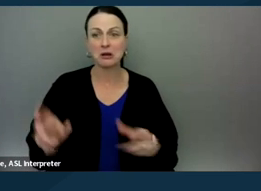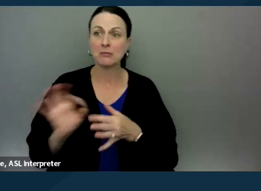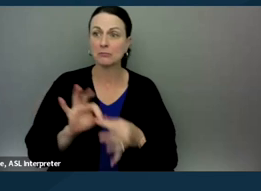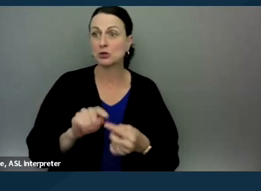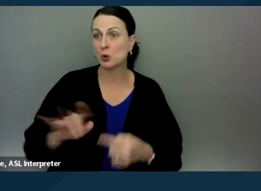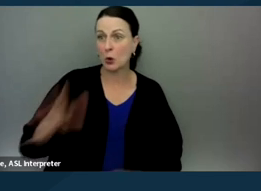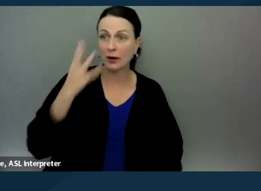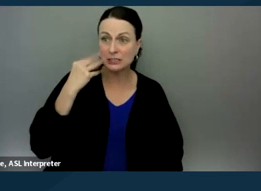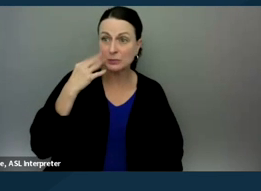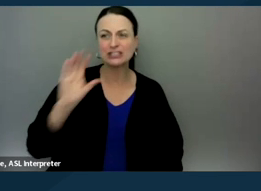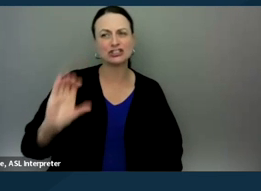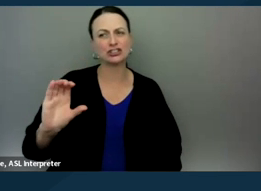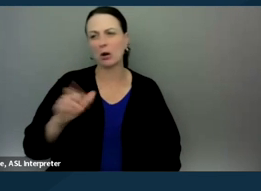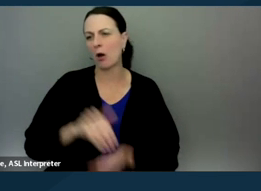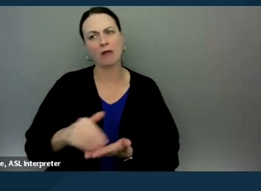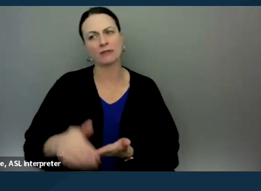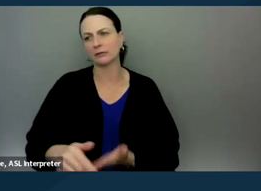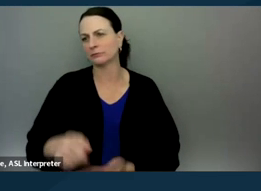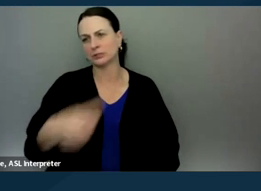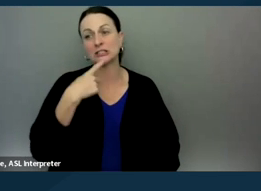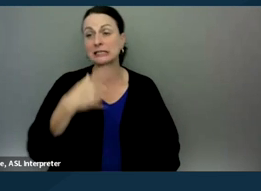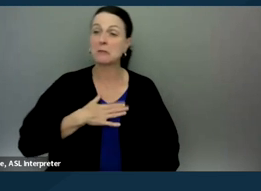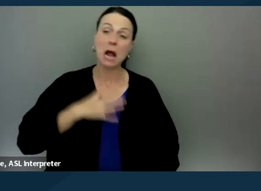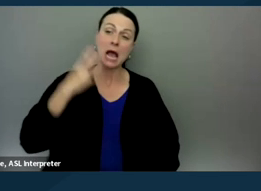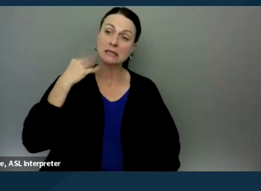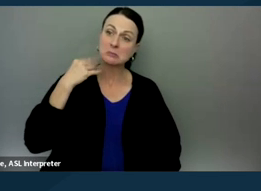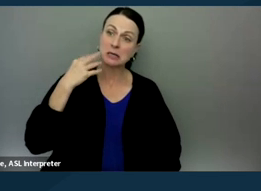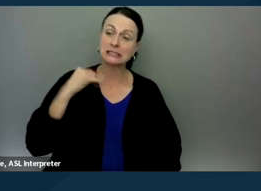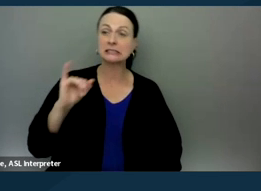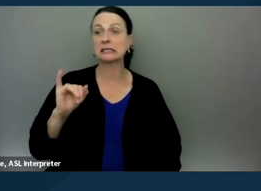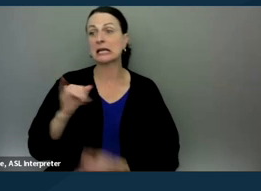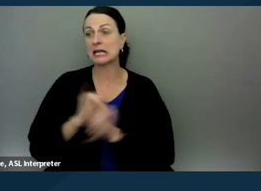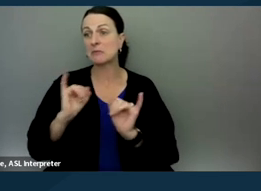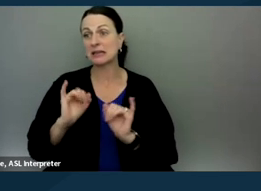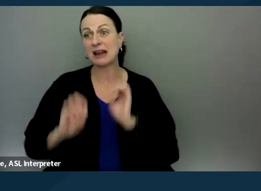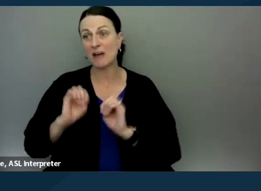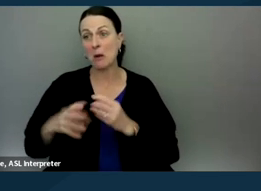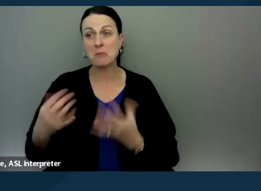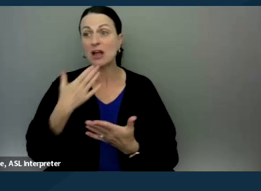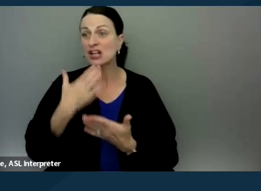I think Cheryl does this often where she says, you know, "In my experience, independent evaluations can provide really good context and